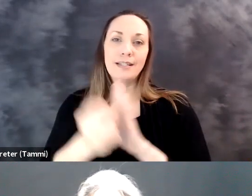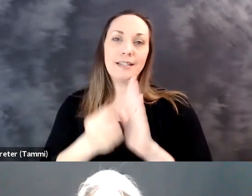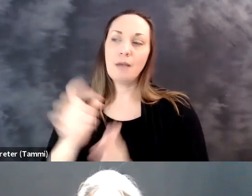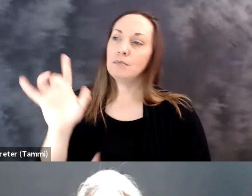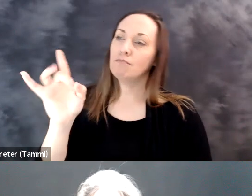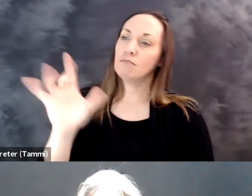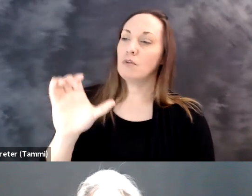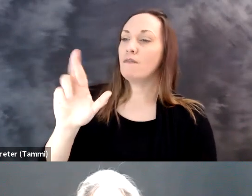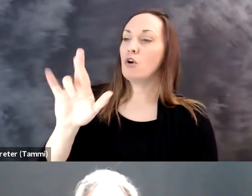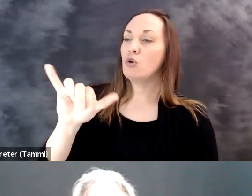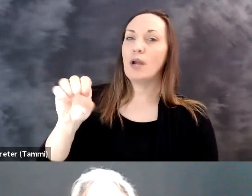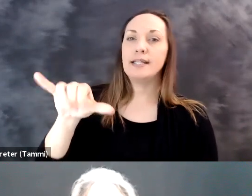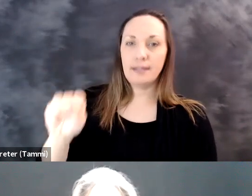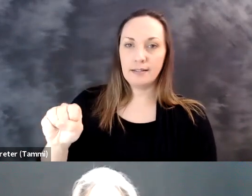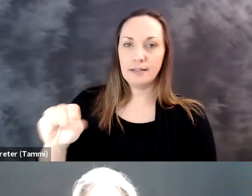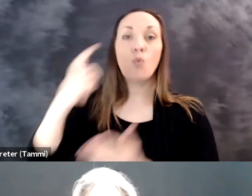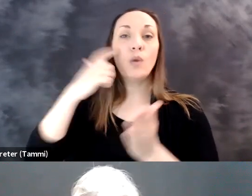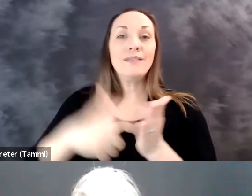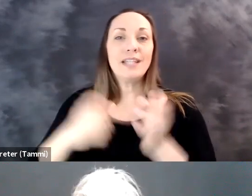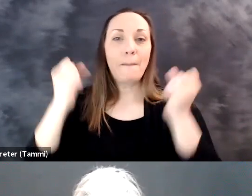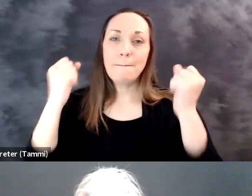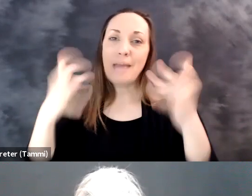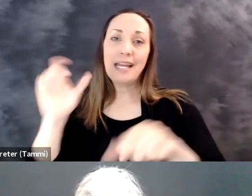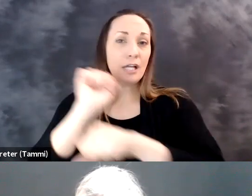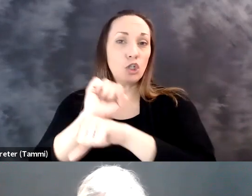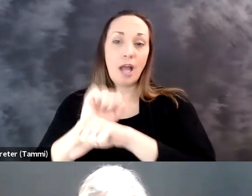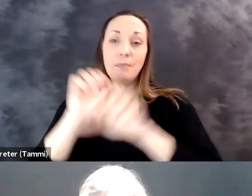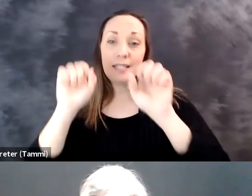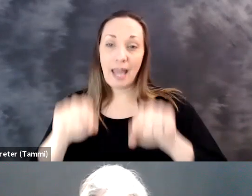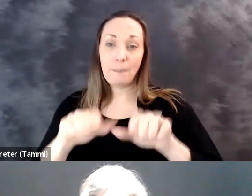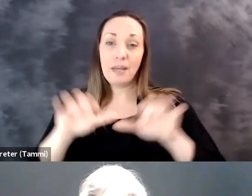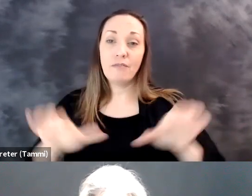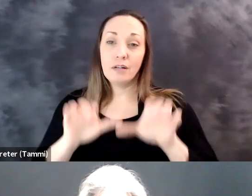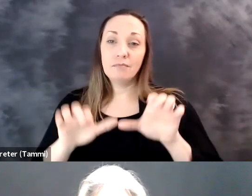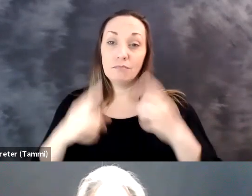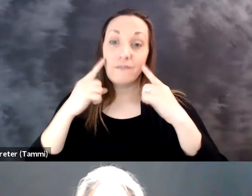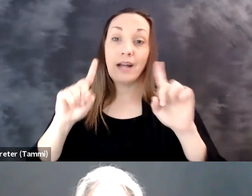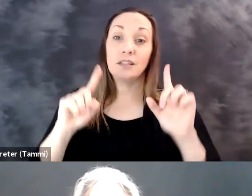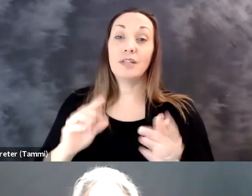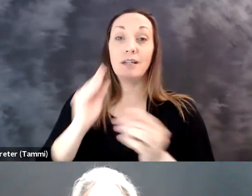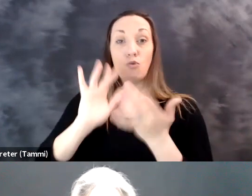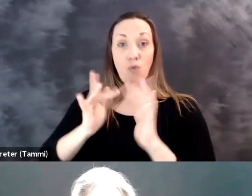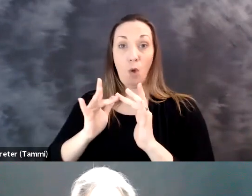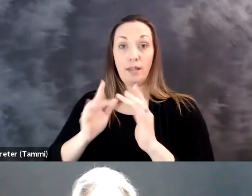circumstances even in times of crisis.